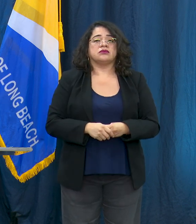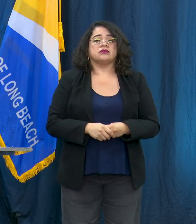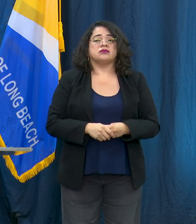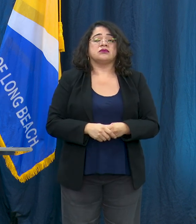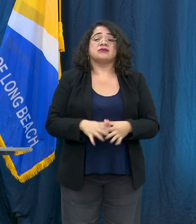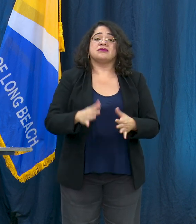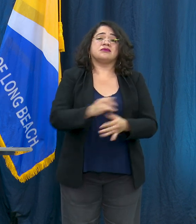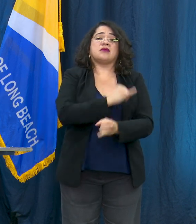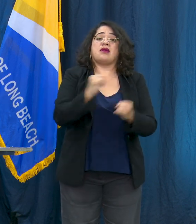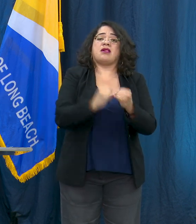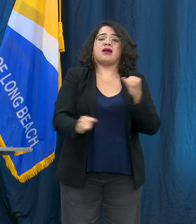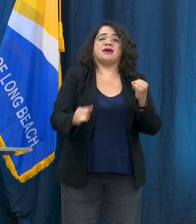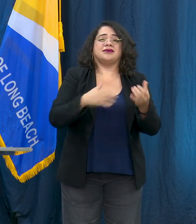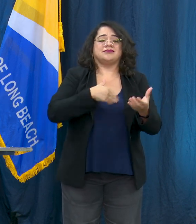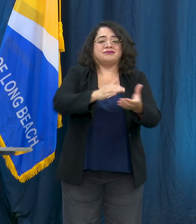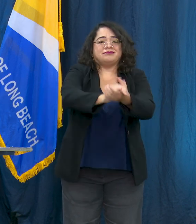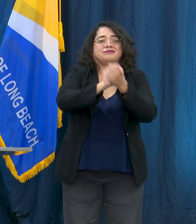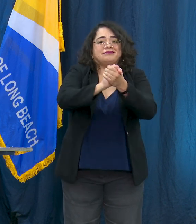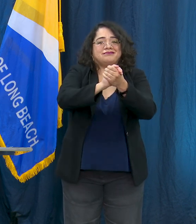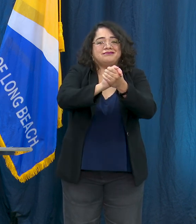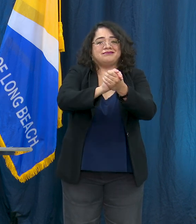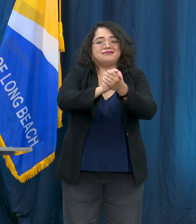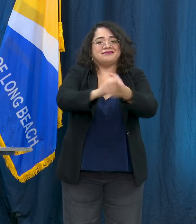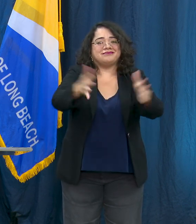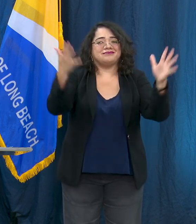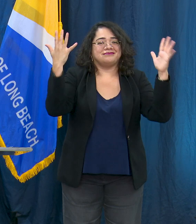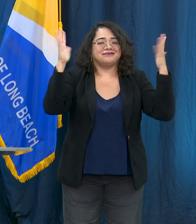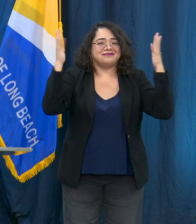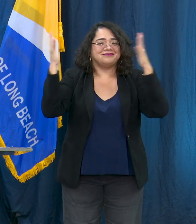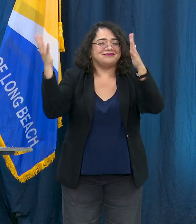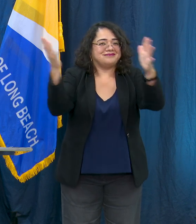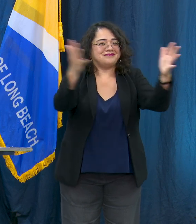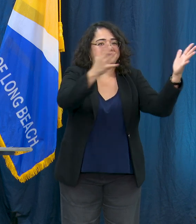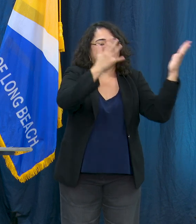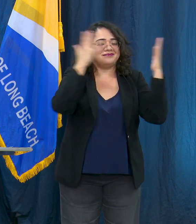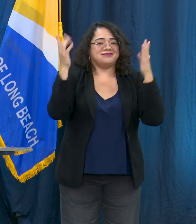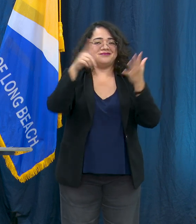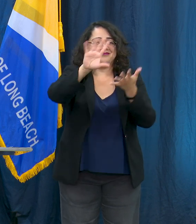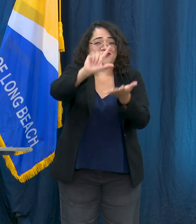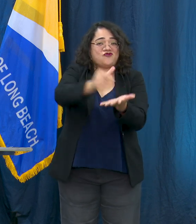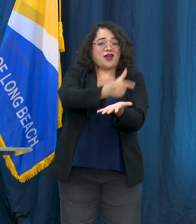congratulate all you grads. It's a huge accomplishment.